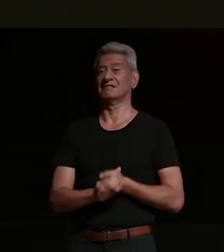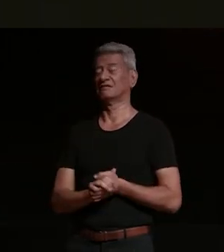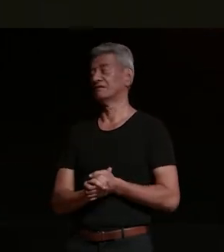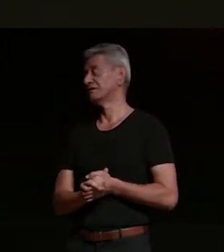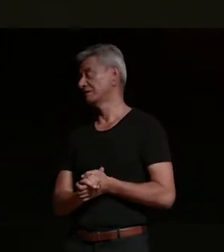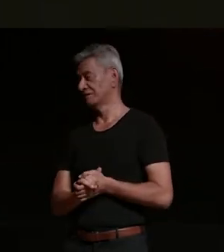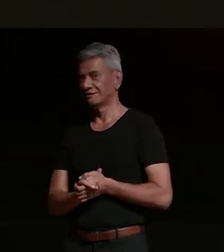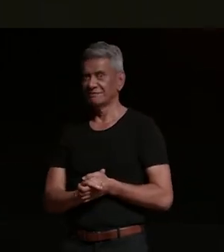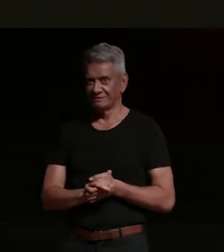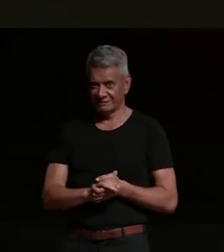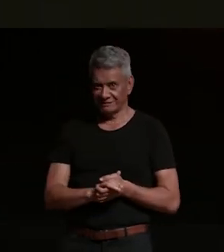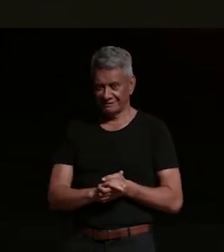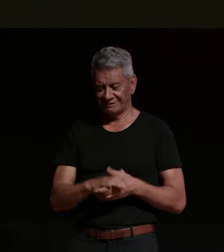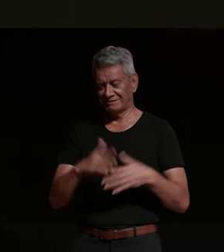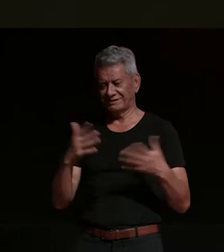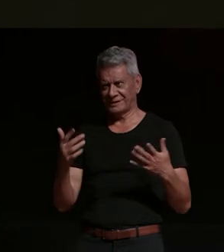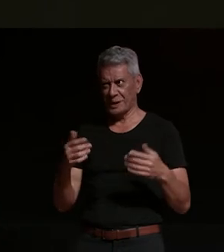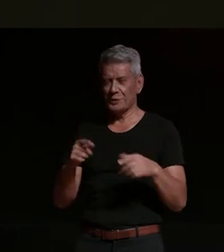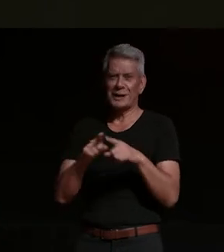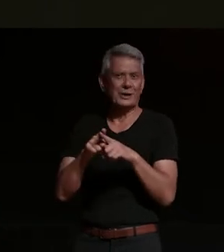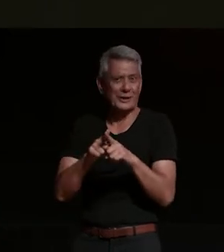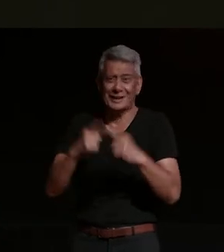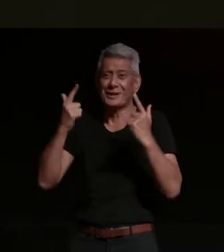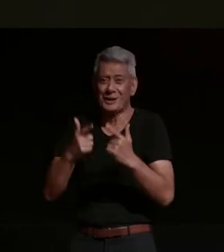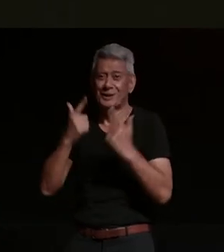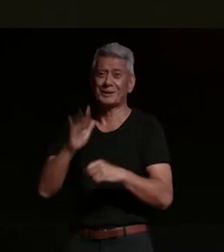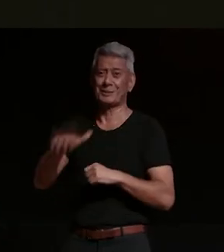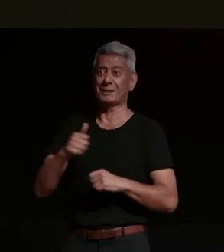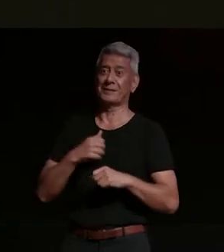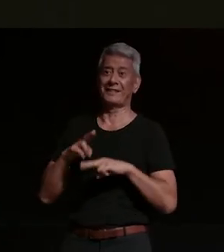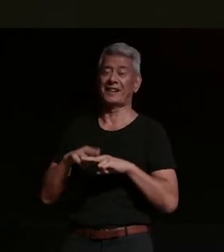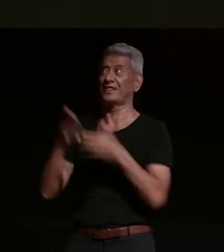we're learning so much about my dad um he's gonna be so happy